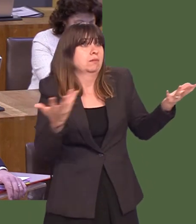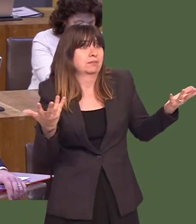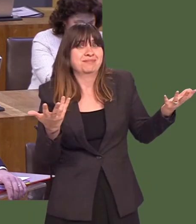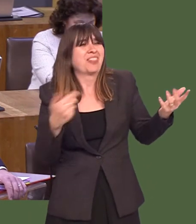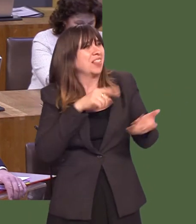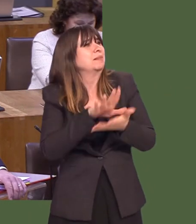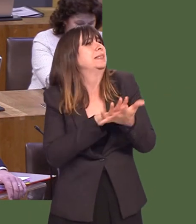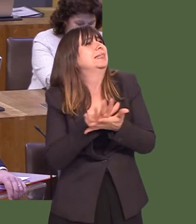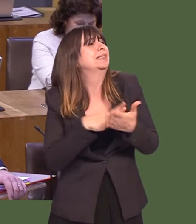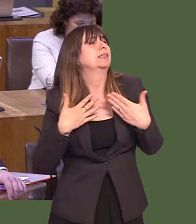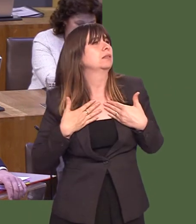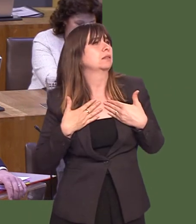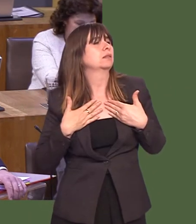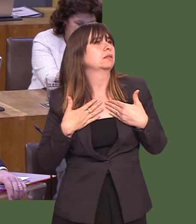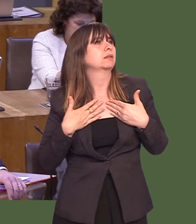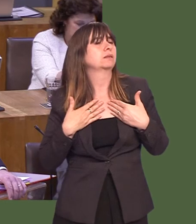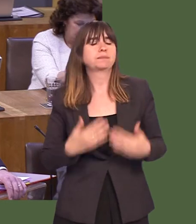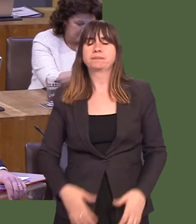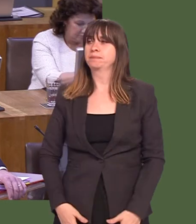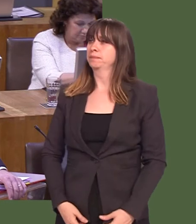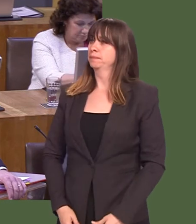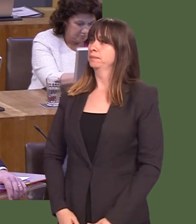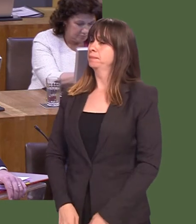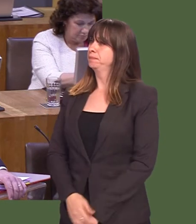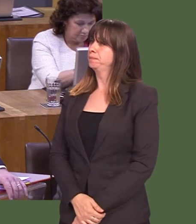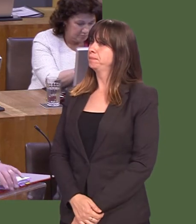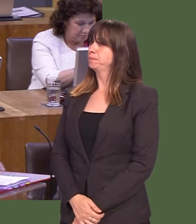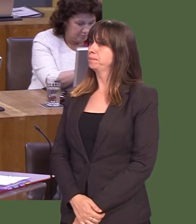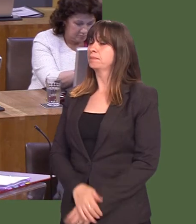thereís anything more that can be done following the report itself.